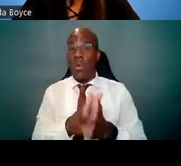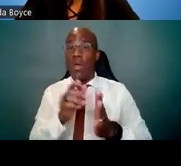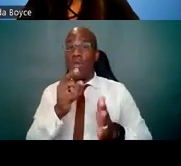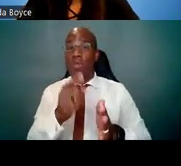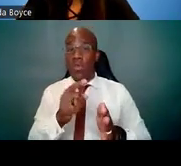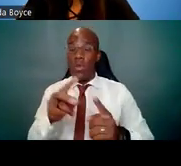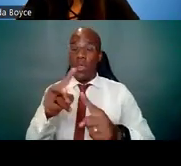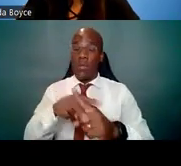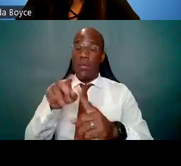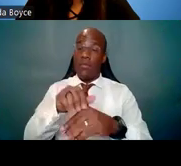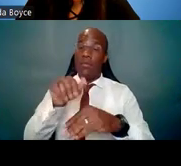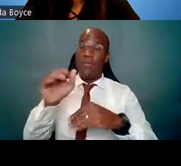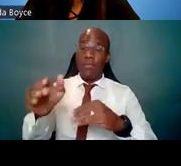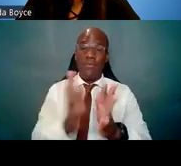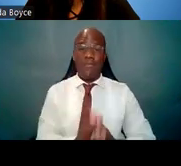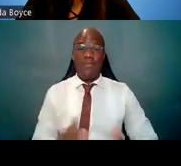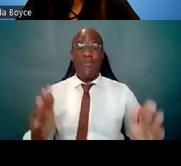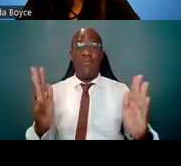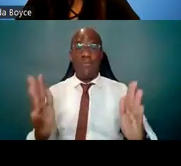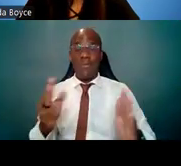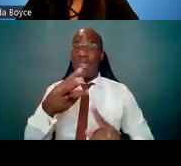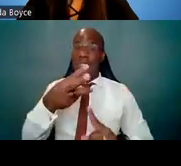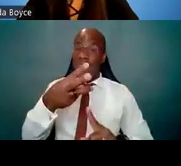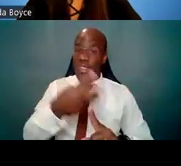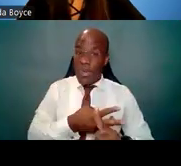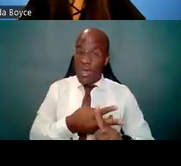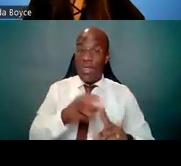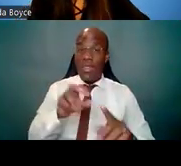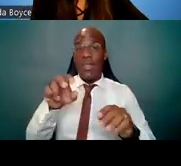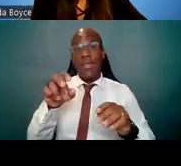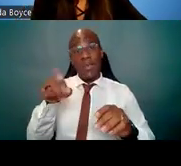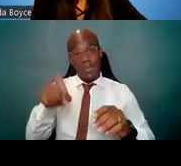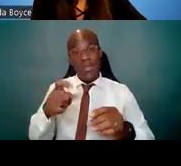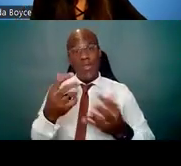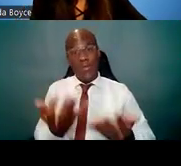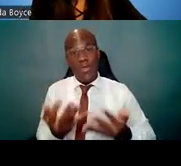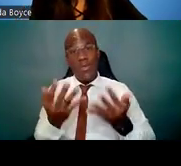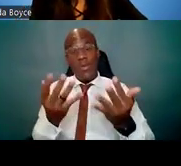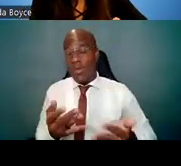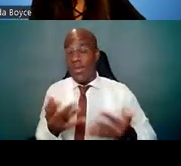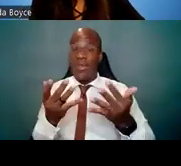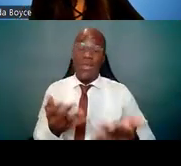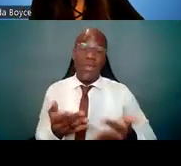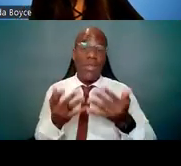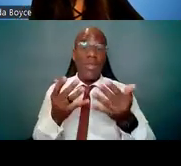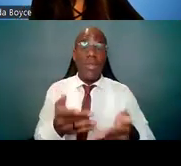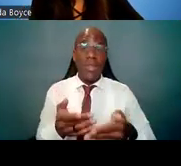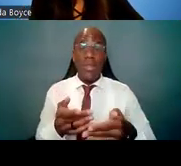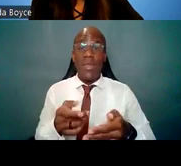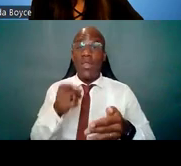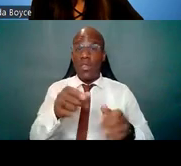Once it's submitted, you're in for a wait, so give yourself enough time before that wait to put in an application that you're proud of,